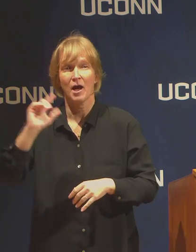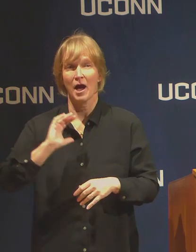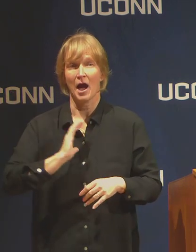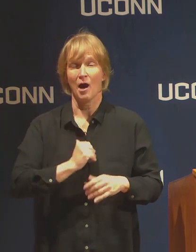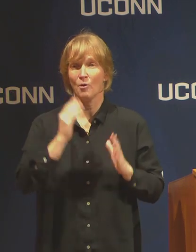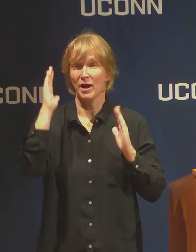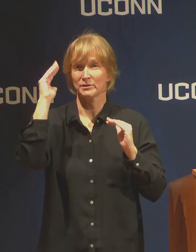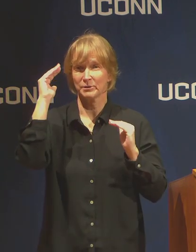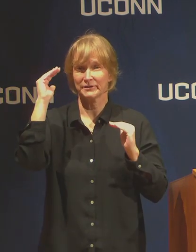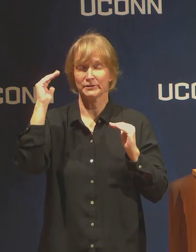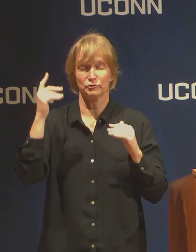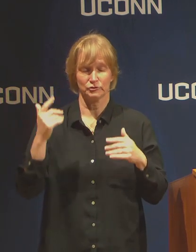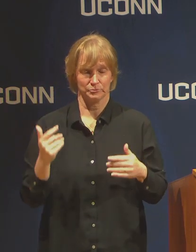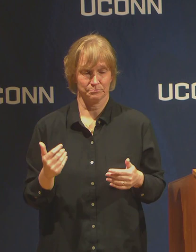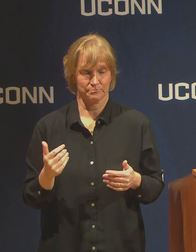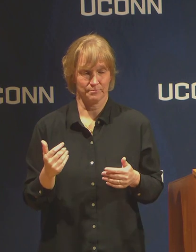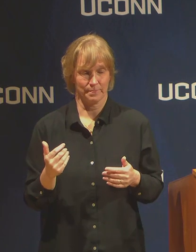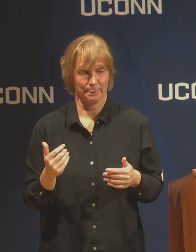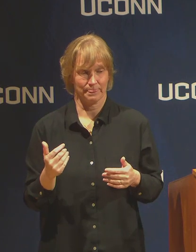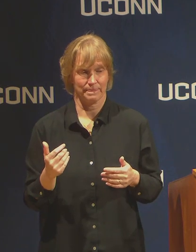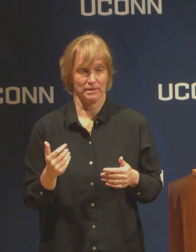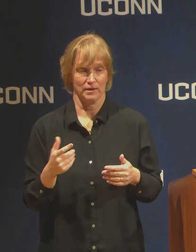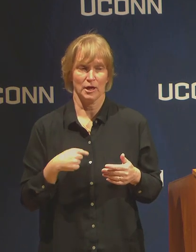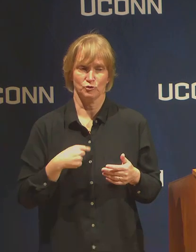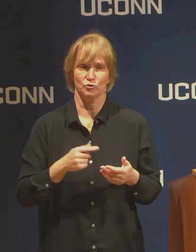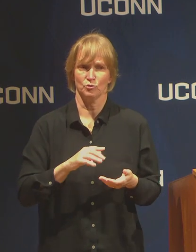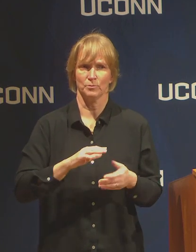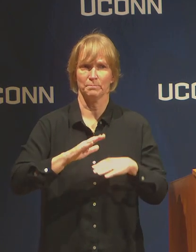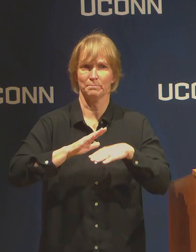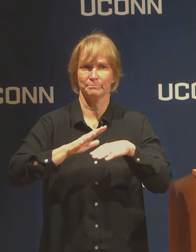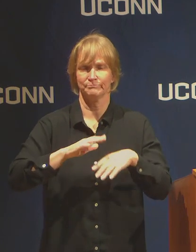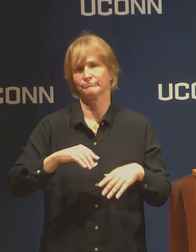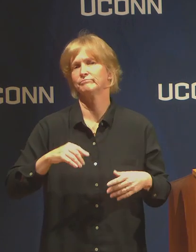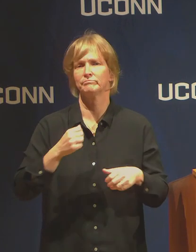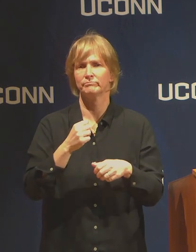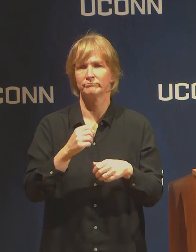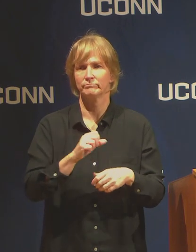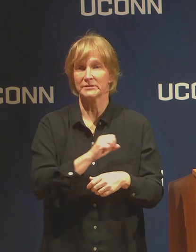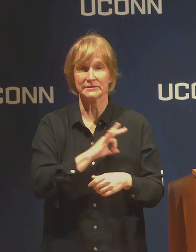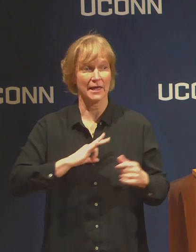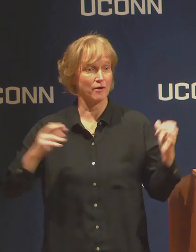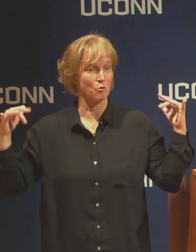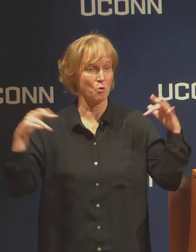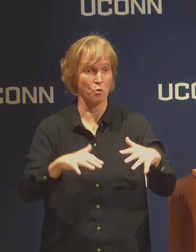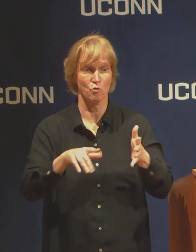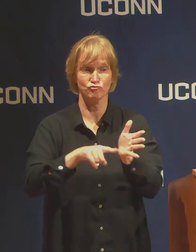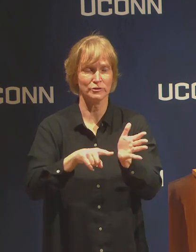be activities that take place with minimal staff, but that the work must be conducted safely and competently.